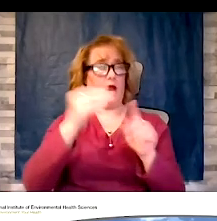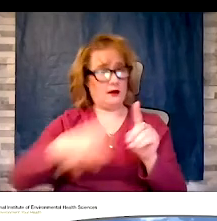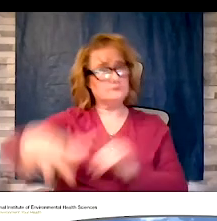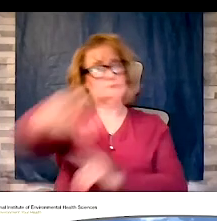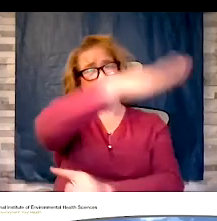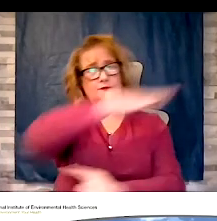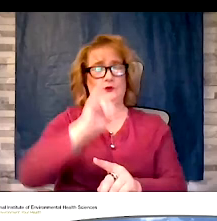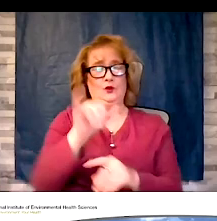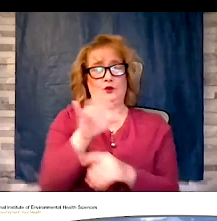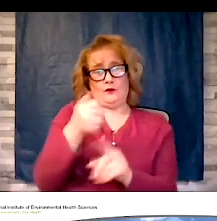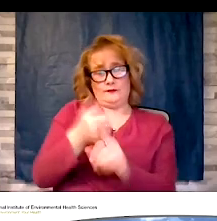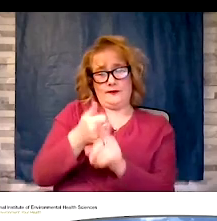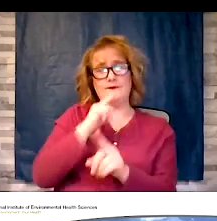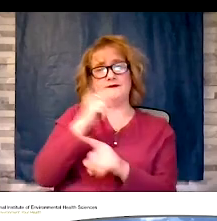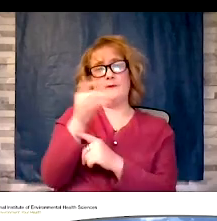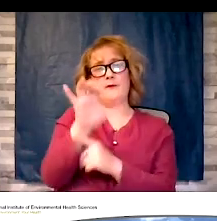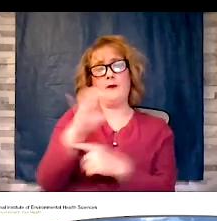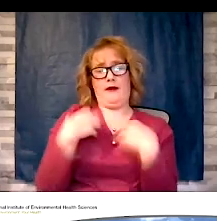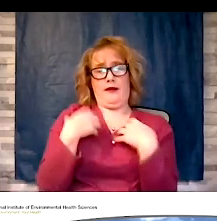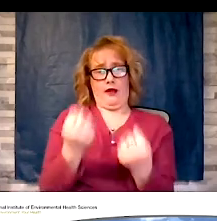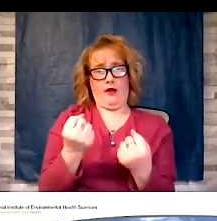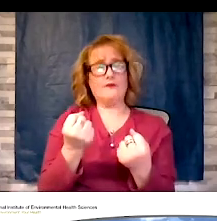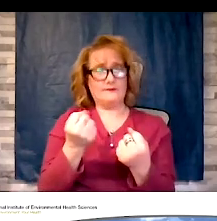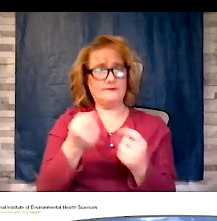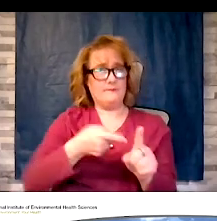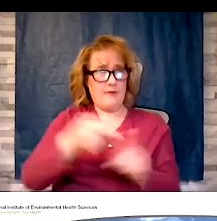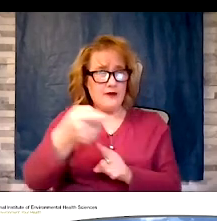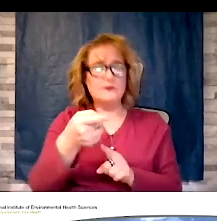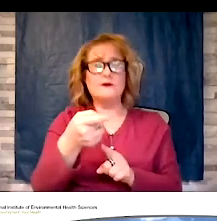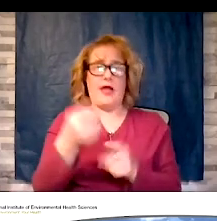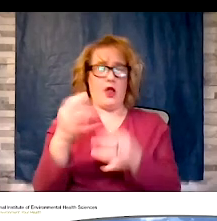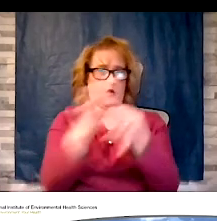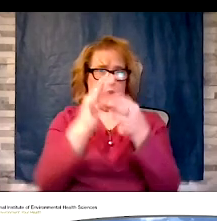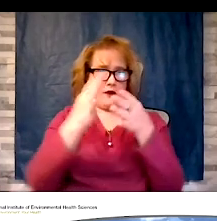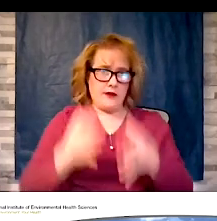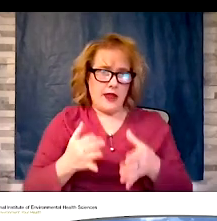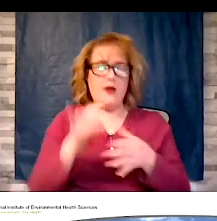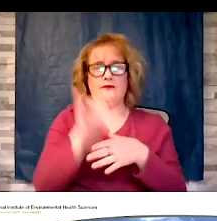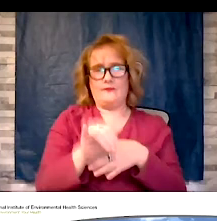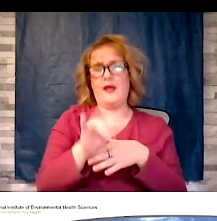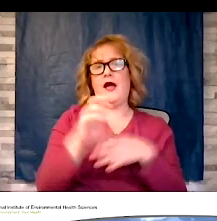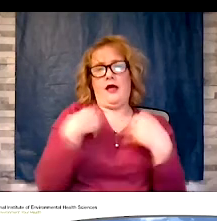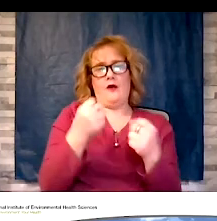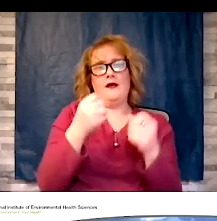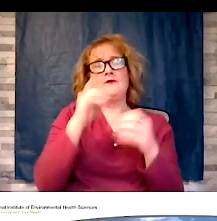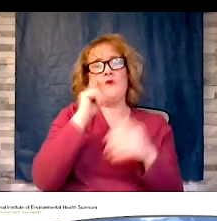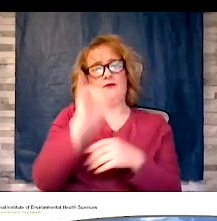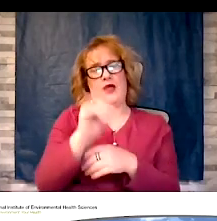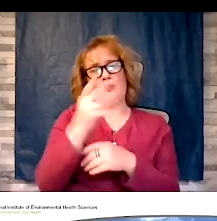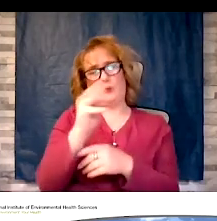specialist and coordinator of the men's health council for the Durham county department of public health. Her work in